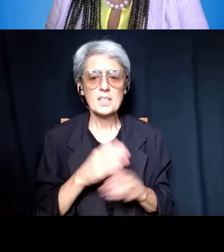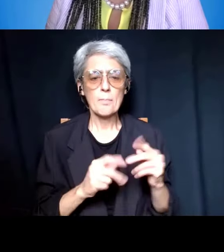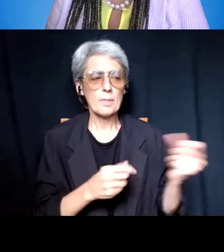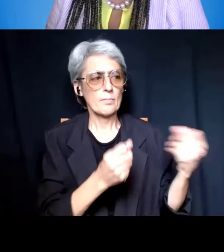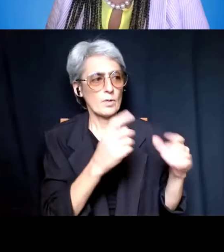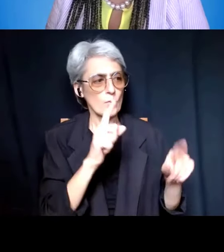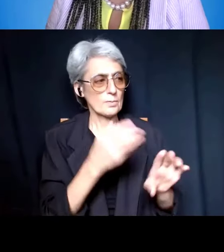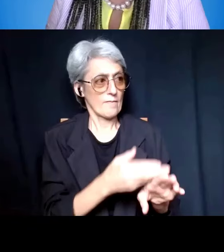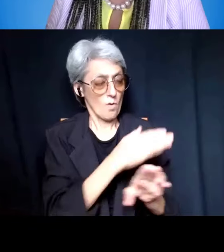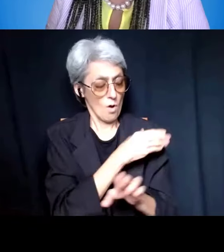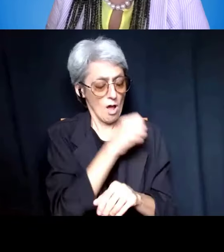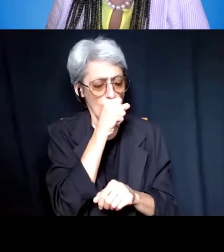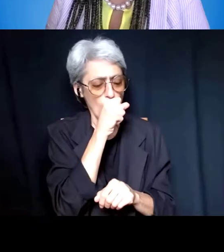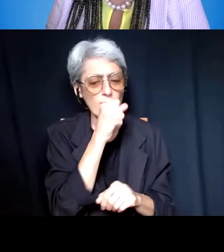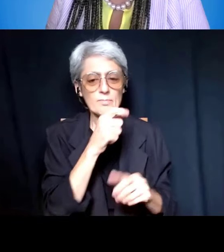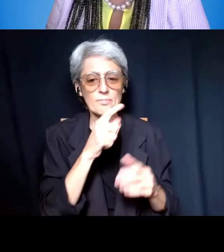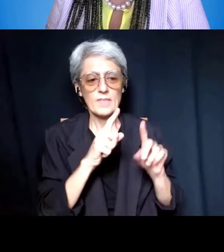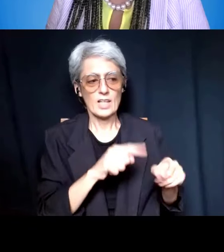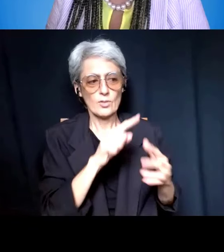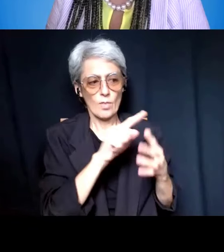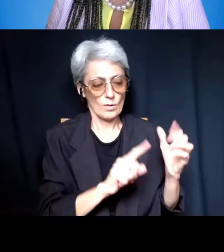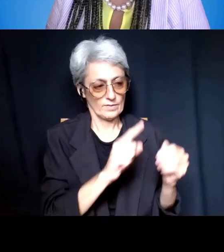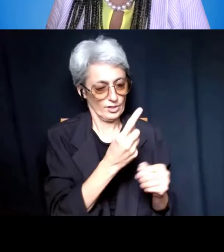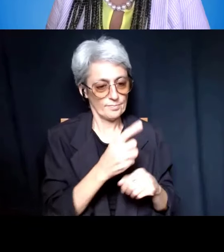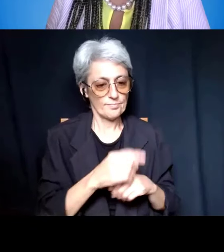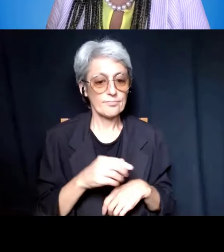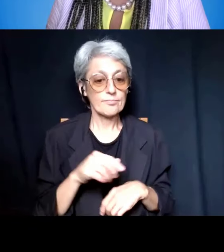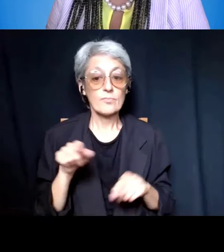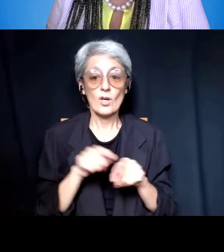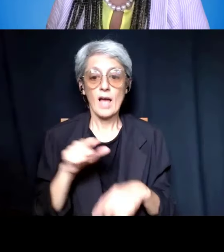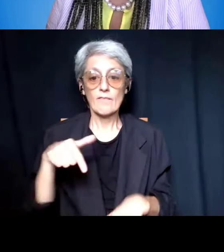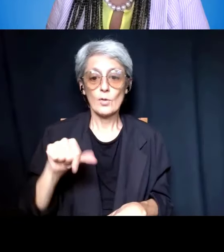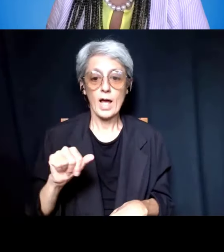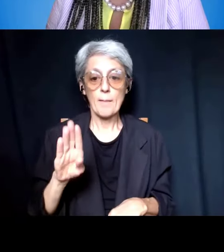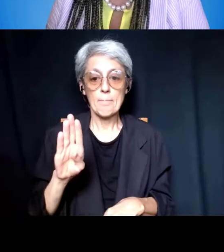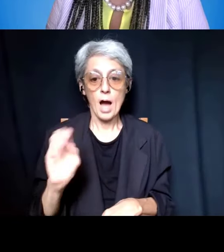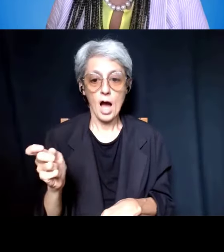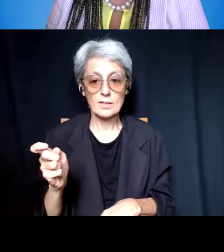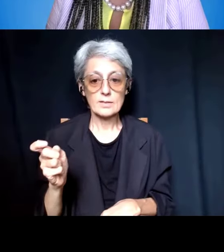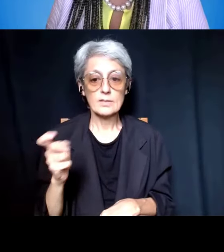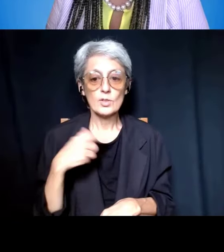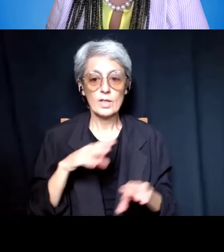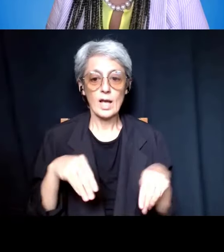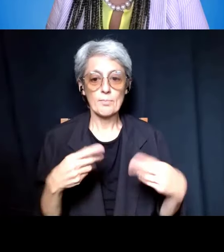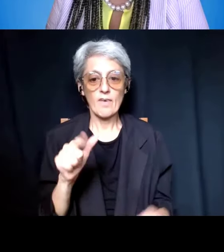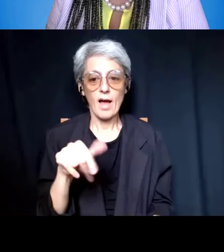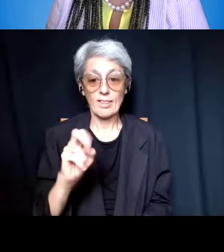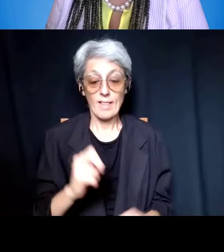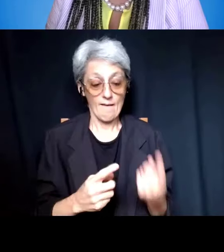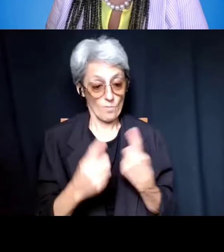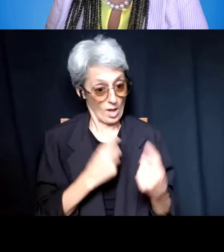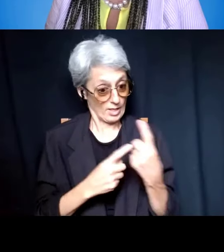There is a Q and A box that you can use to provide live questions, we will do our best to get to all questions.